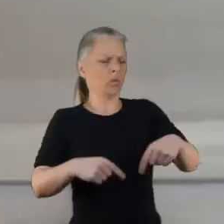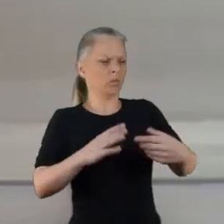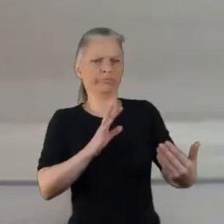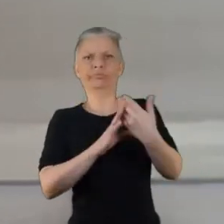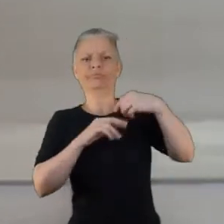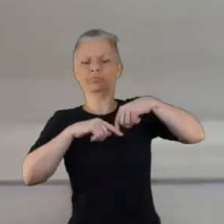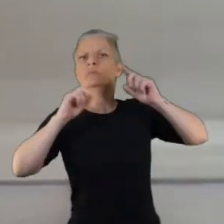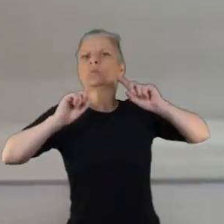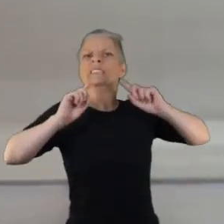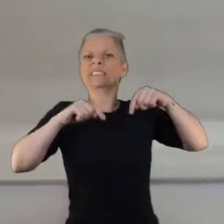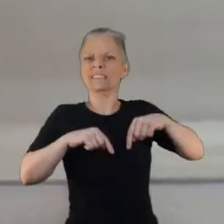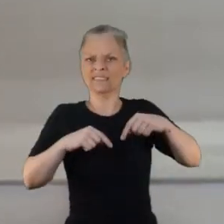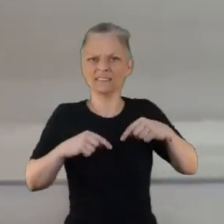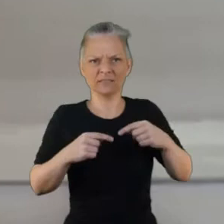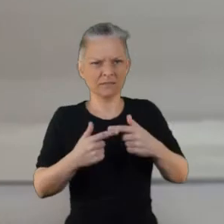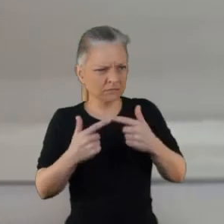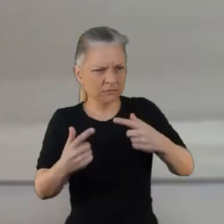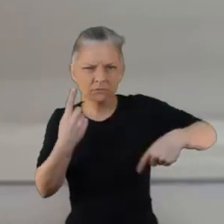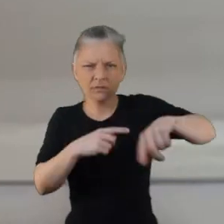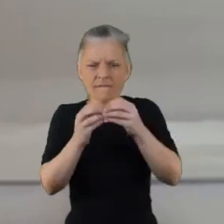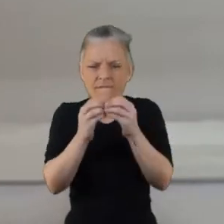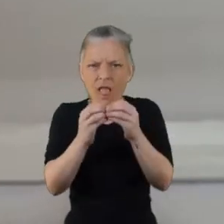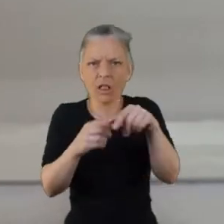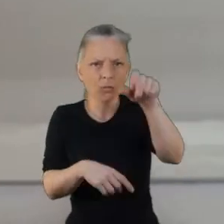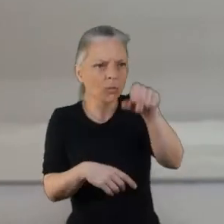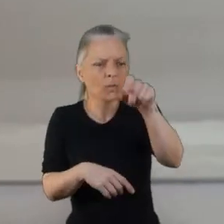think fundamentally it is going to help us create hopefully a